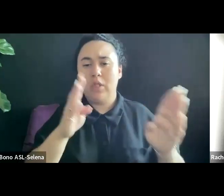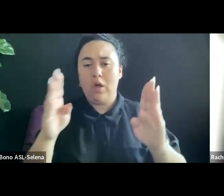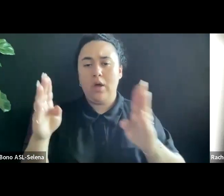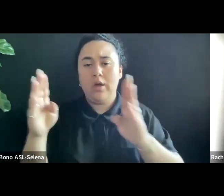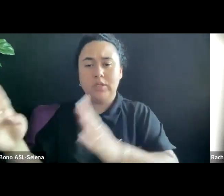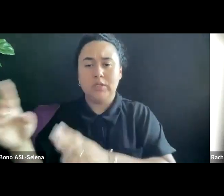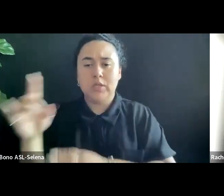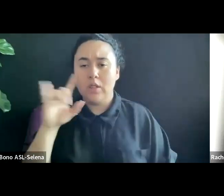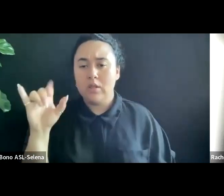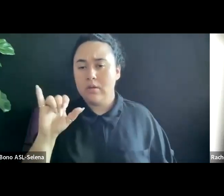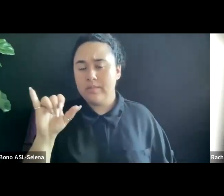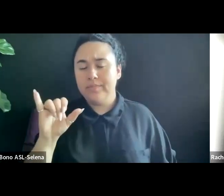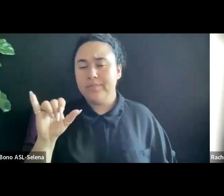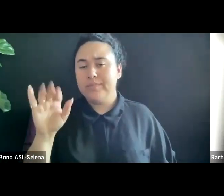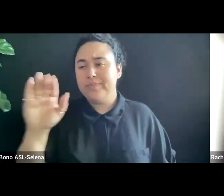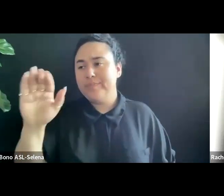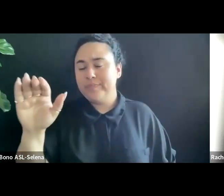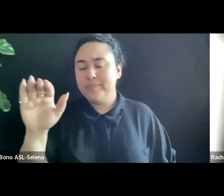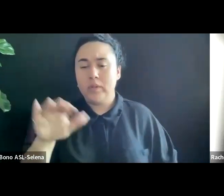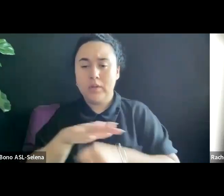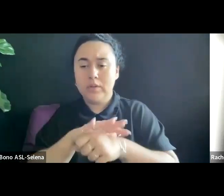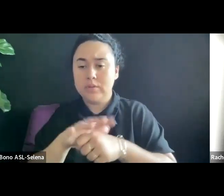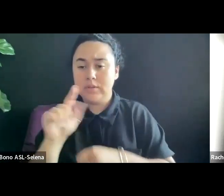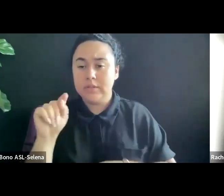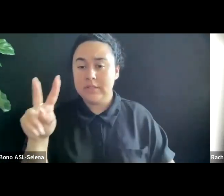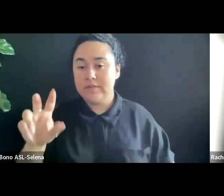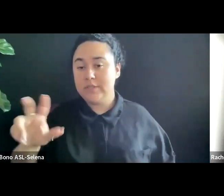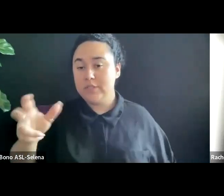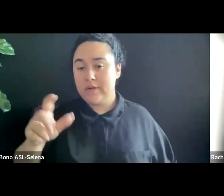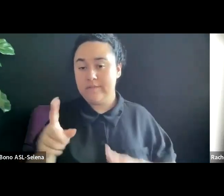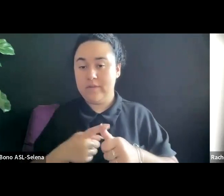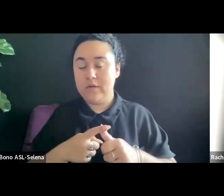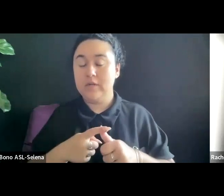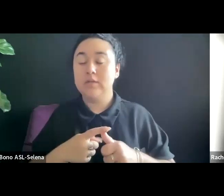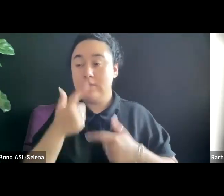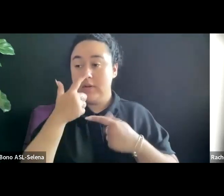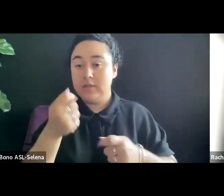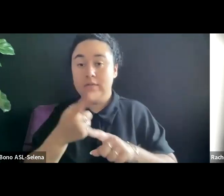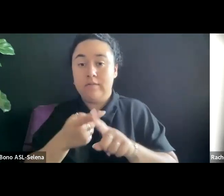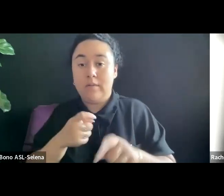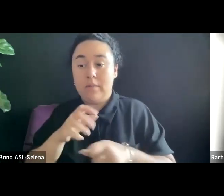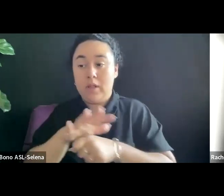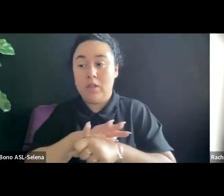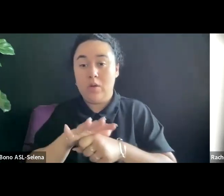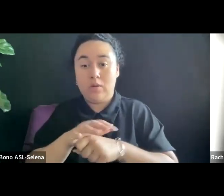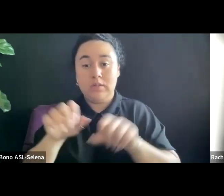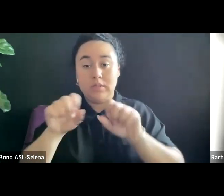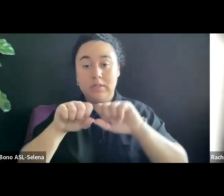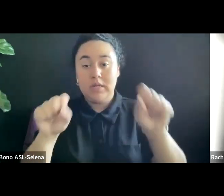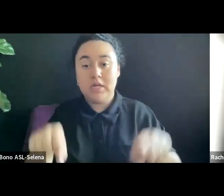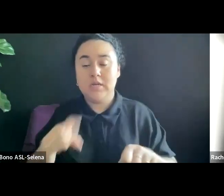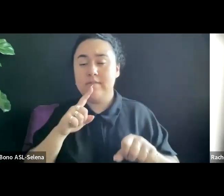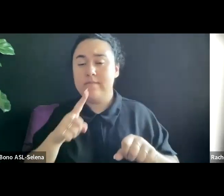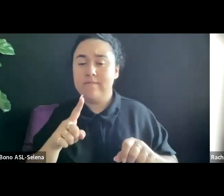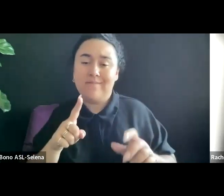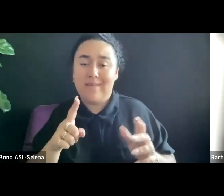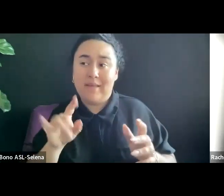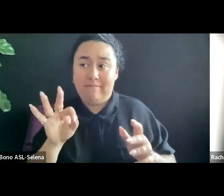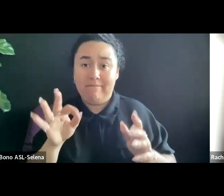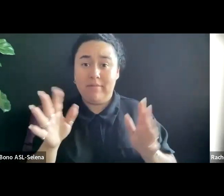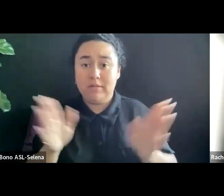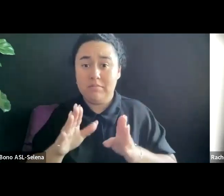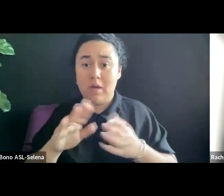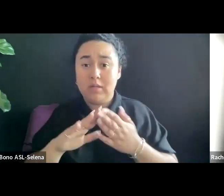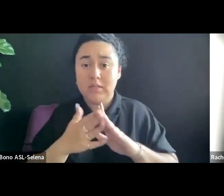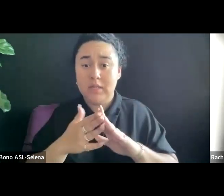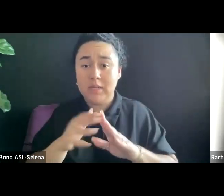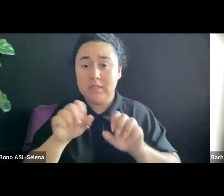ONCE YOU GET INTEREST FROM A LOCAL STATION, EVEN IF IT'S A SMALL CITY STATION, YOU CAN USE THAT